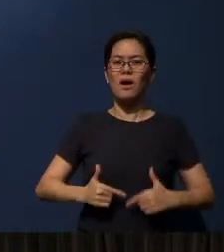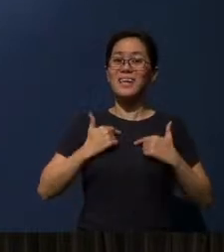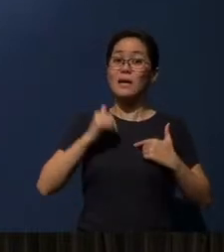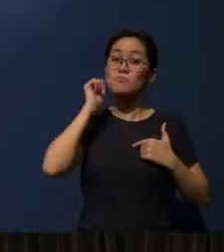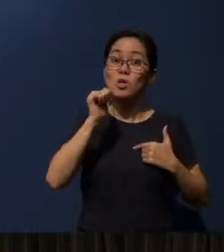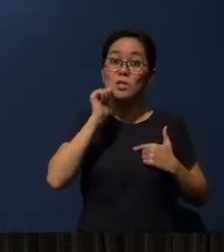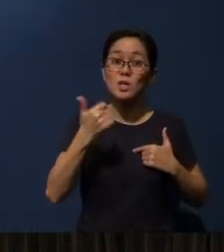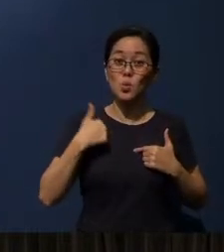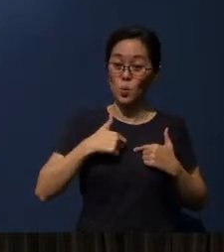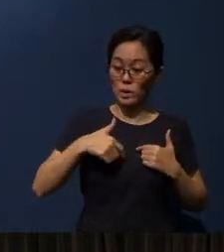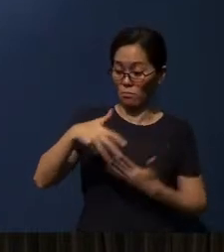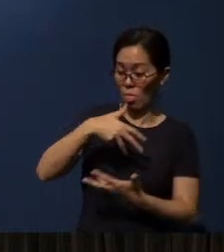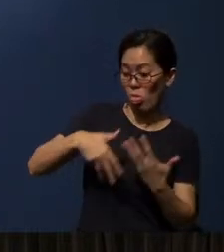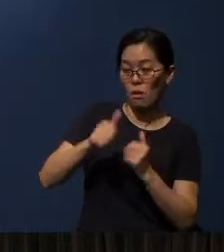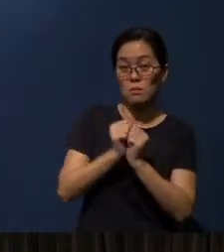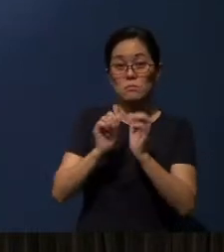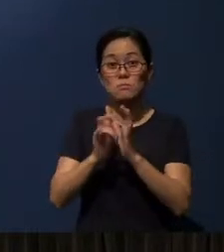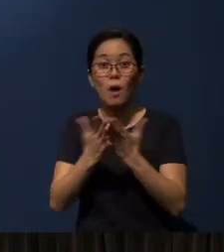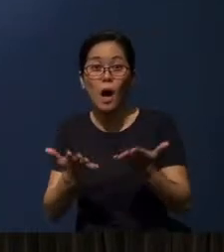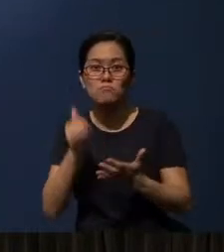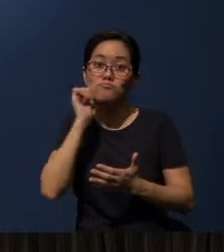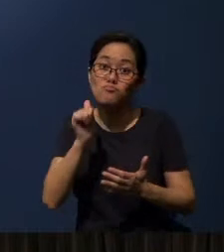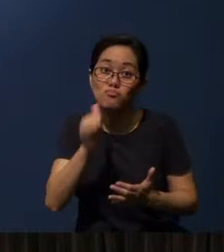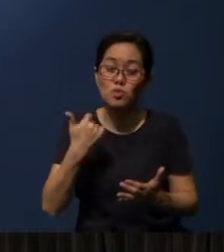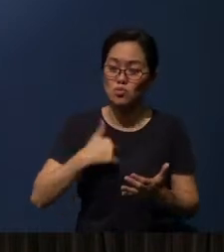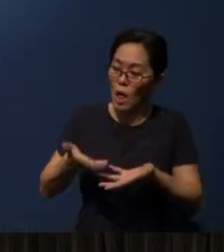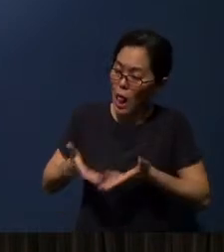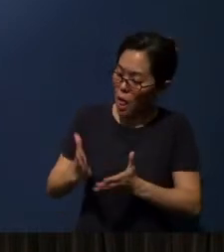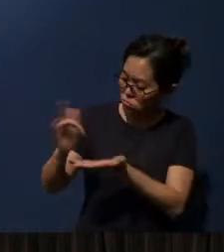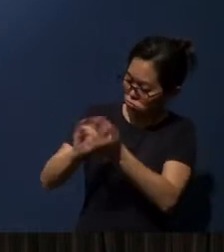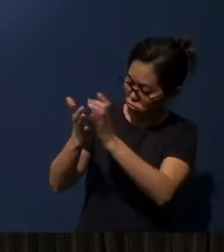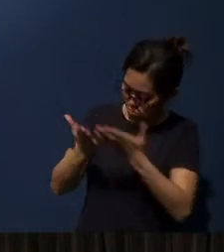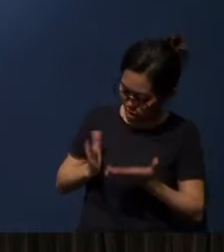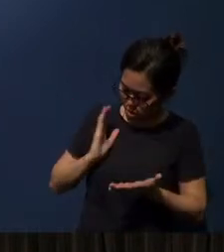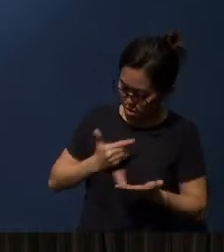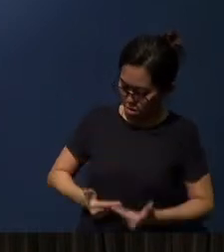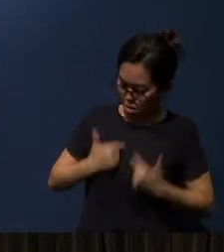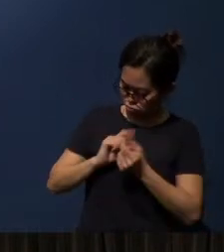Do we interact with the Bible every day? Do we allow the Bible to change our lives?